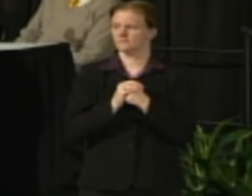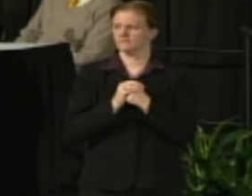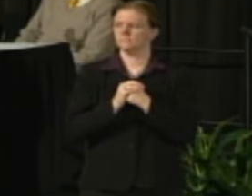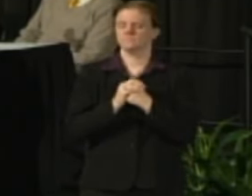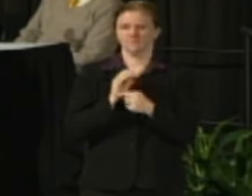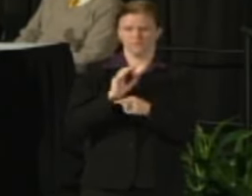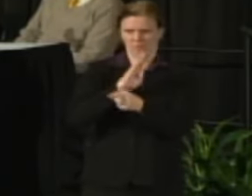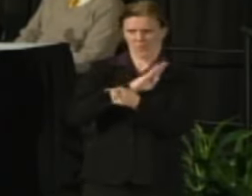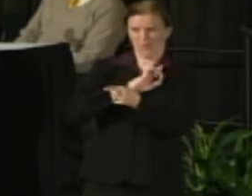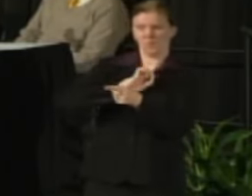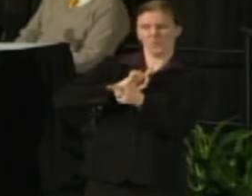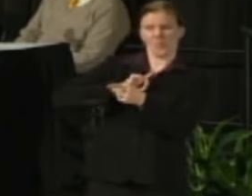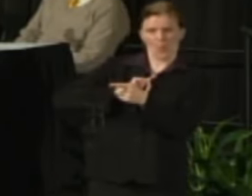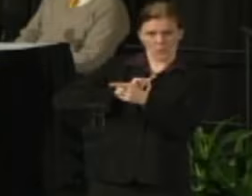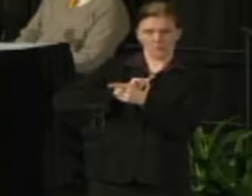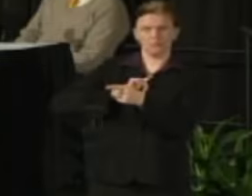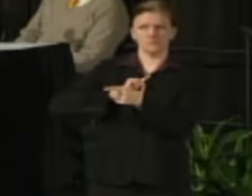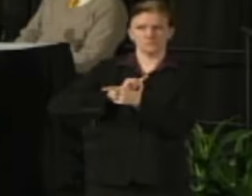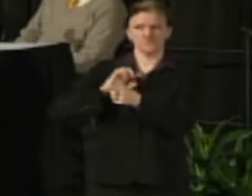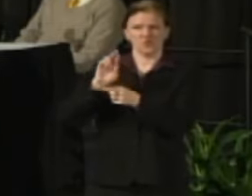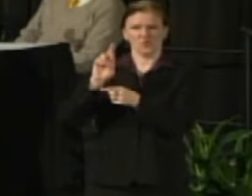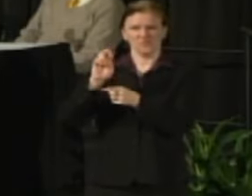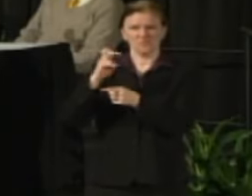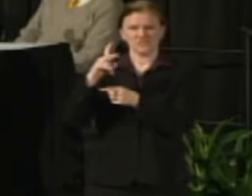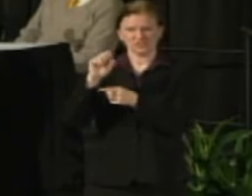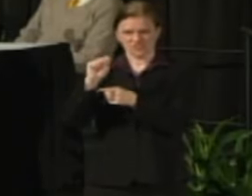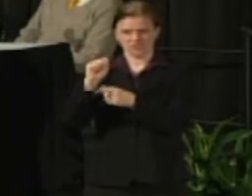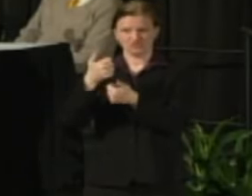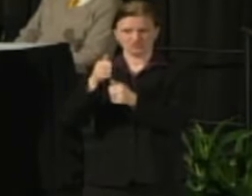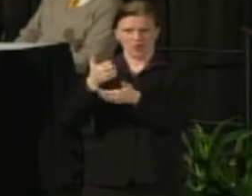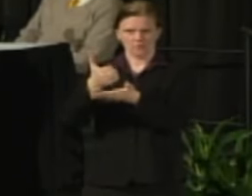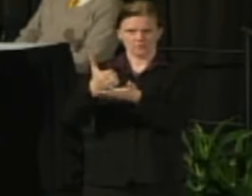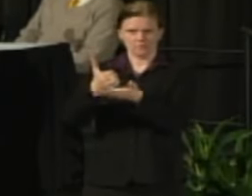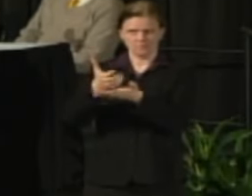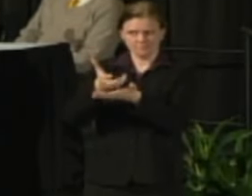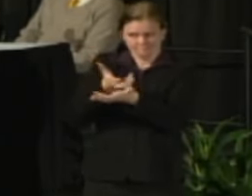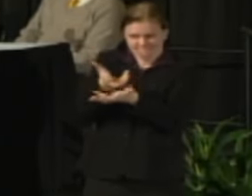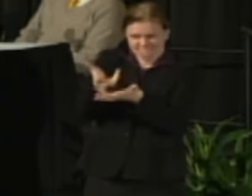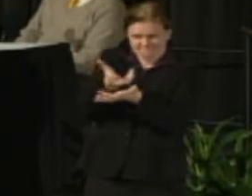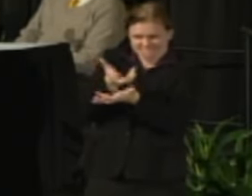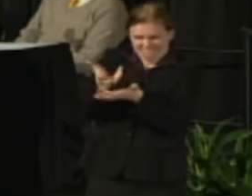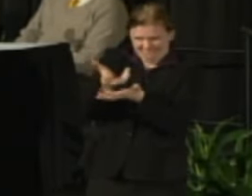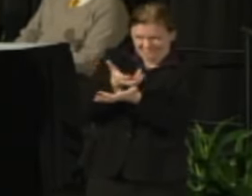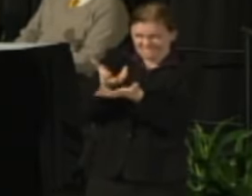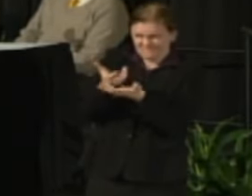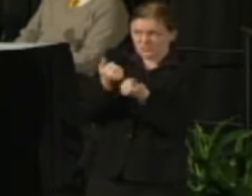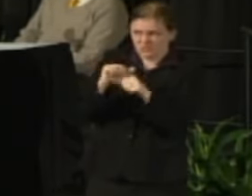with System Administration and all of us to develop the biennial budget request.